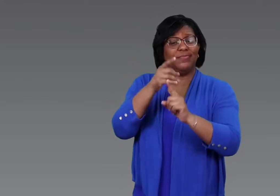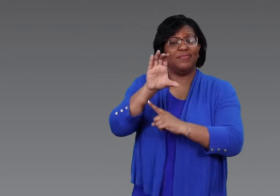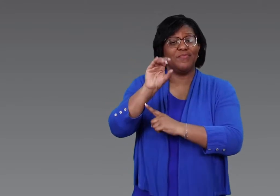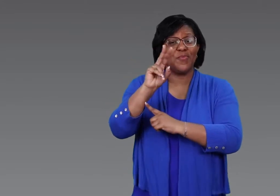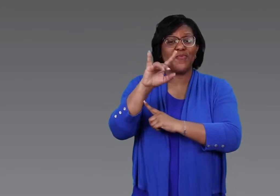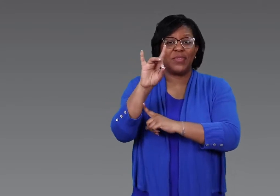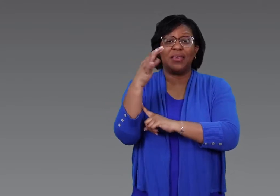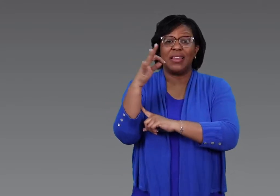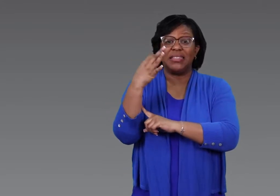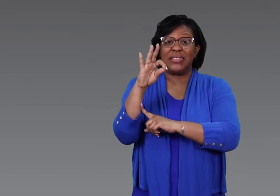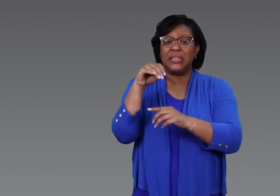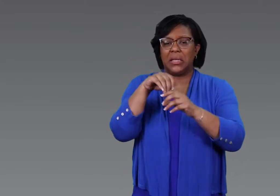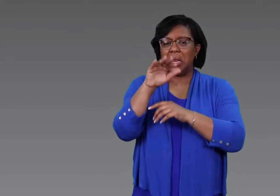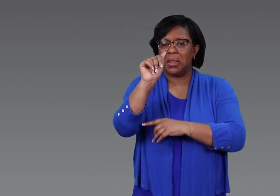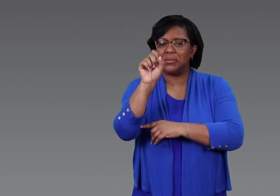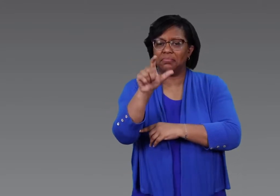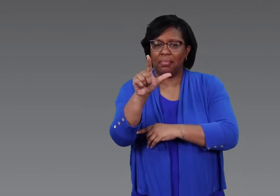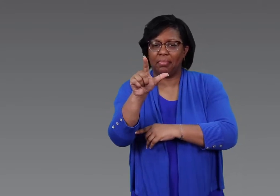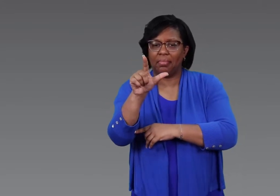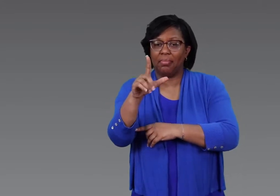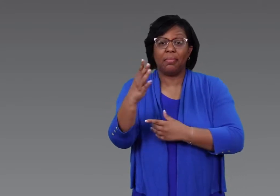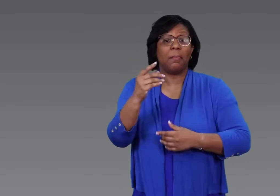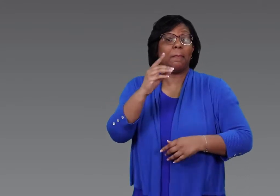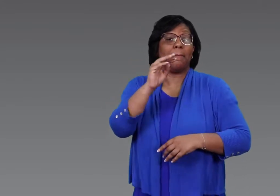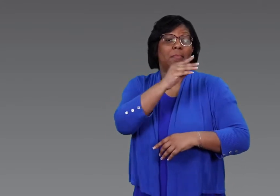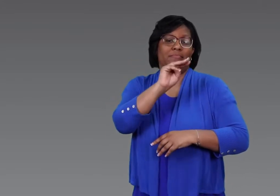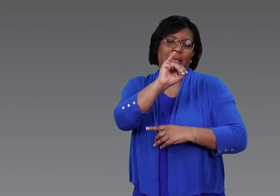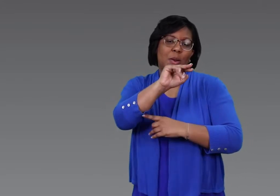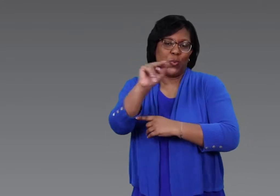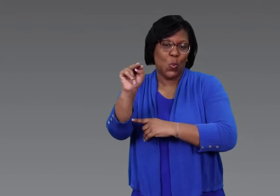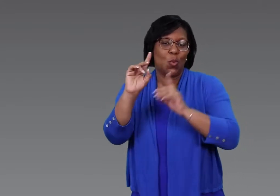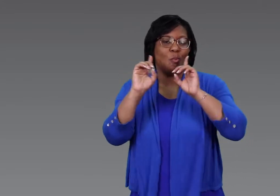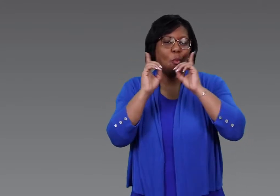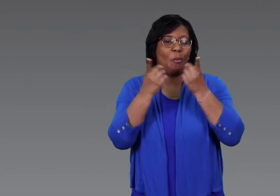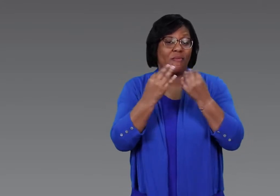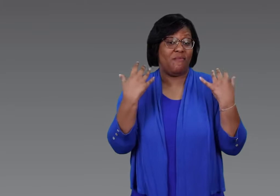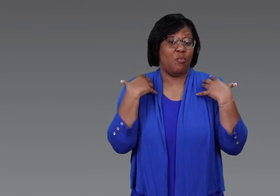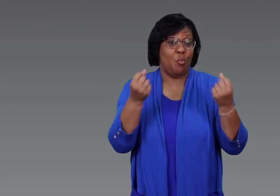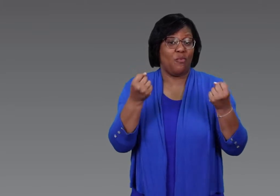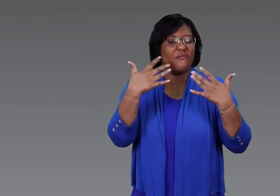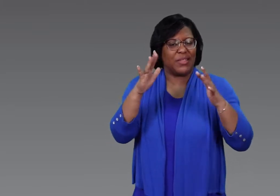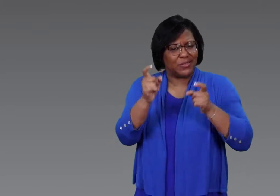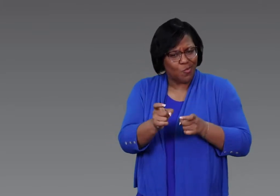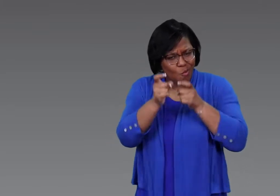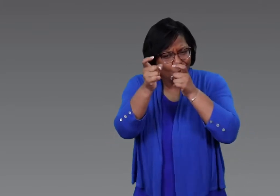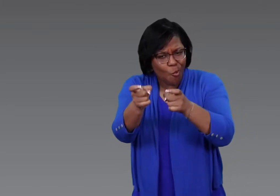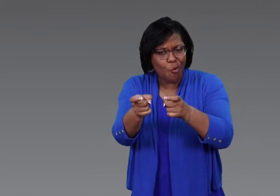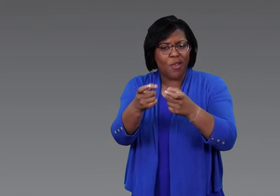information about COVID-19 in American Sign Language, the Minnesota Department of Health has